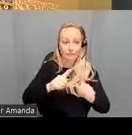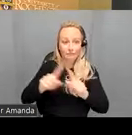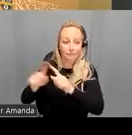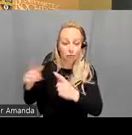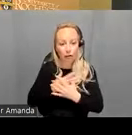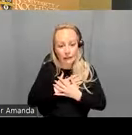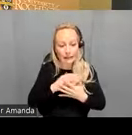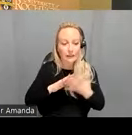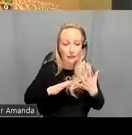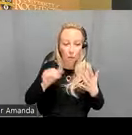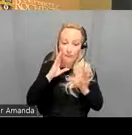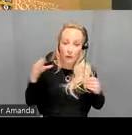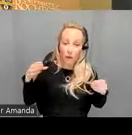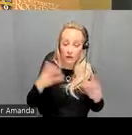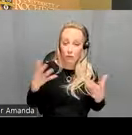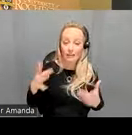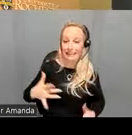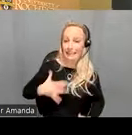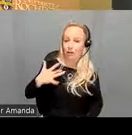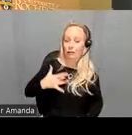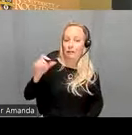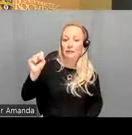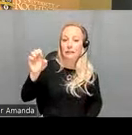and we're focusing here on sensory networks so there are four sensory networks part of